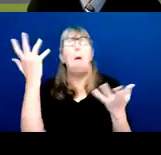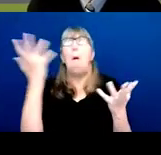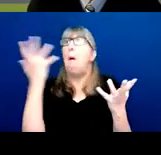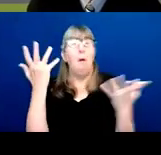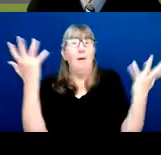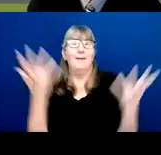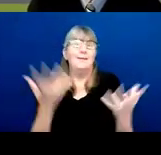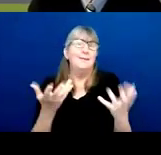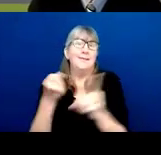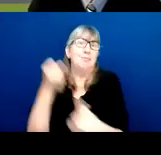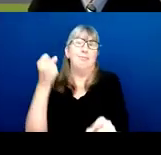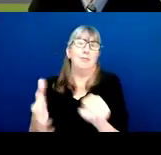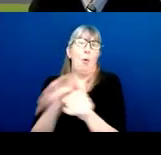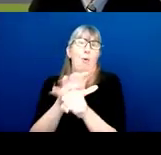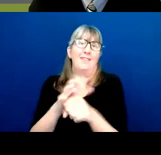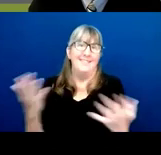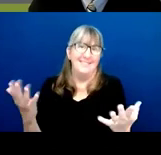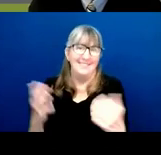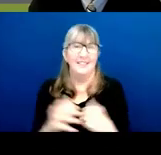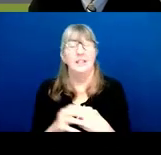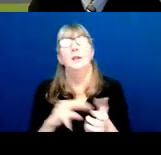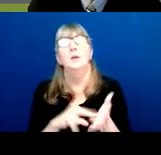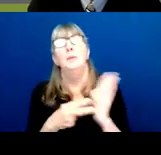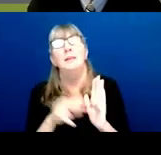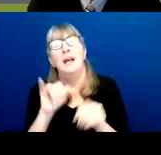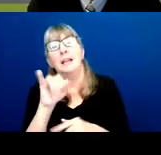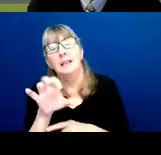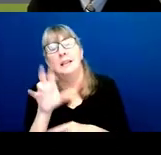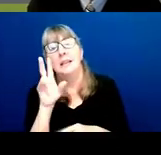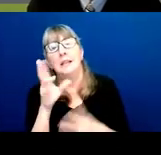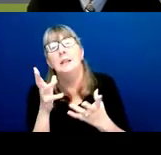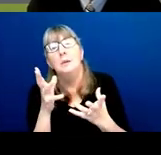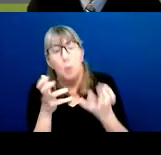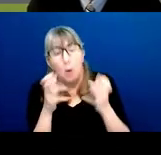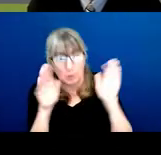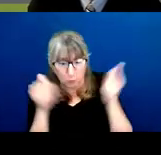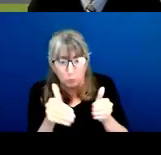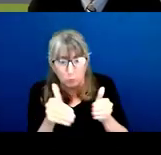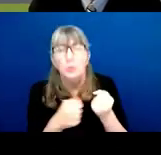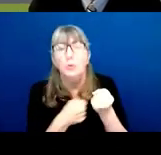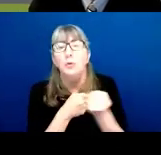that means ICs are looking at supporting things quickly